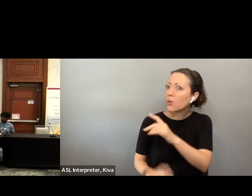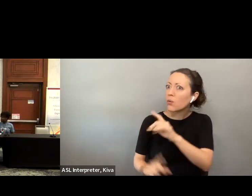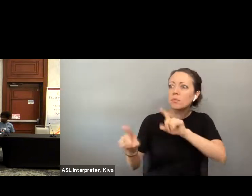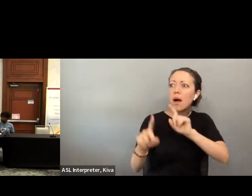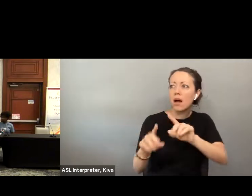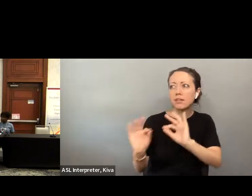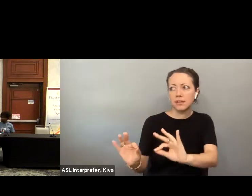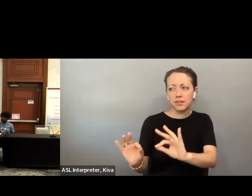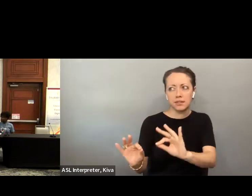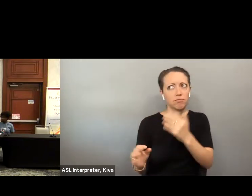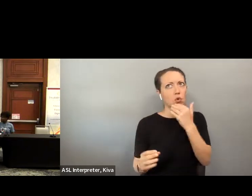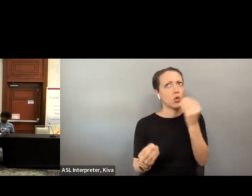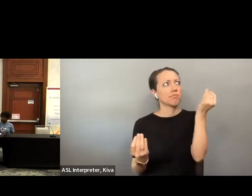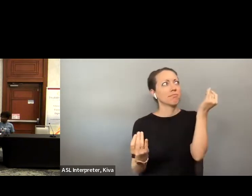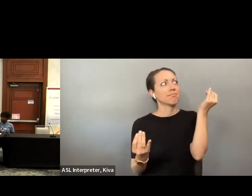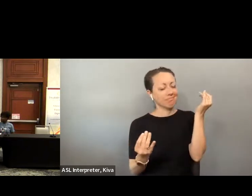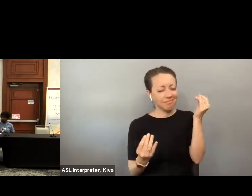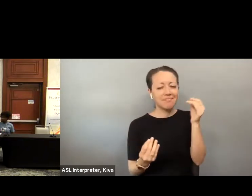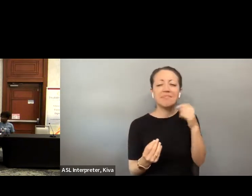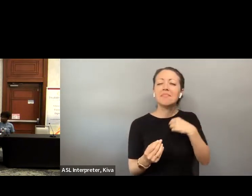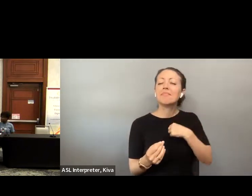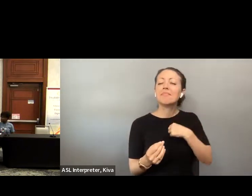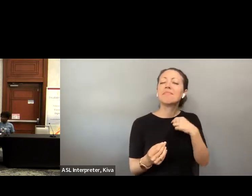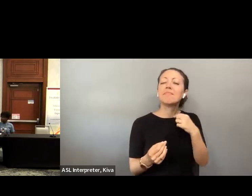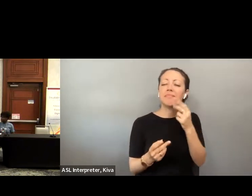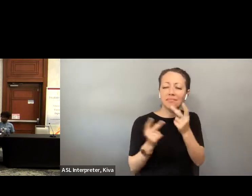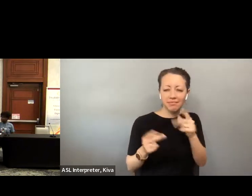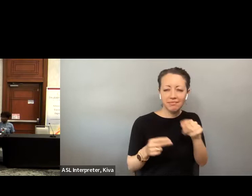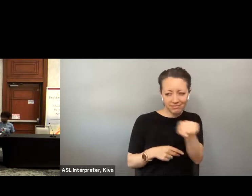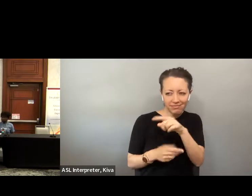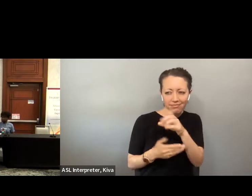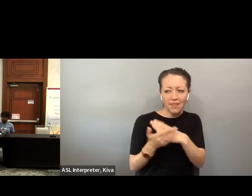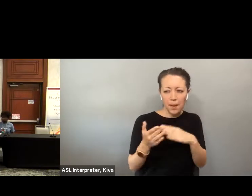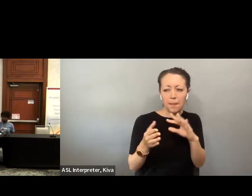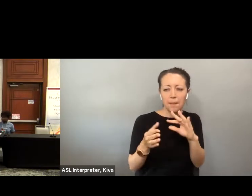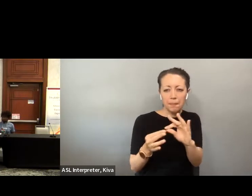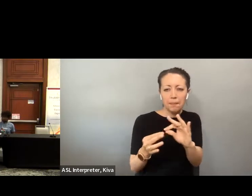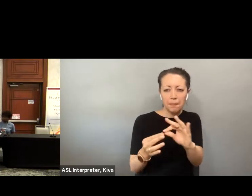» Great, thank you so much. Those are great responses and I think it is Great. Thank you so much. Those were some responses and I think it's giving all of us a lot to think about going off of what some of you have mentioned already.